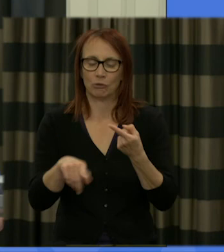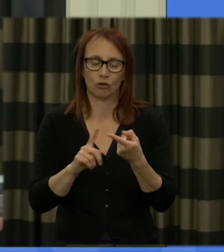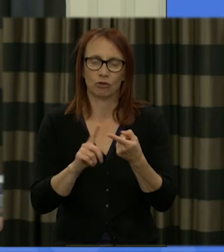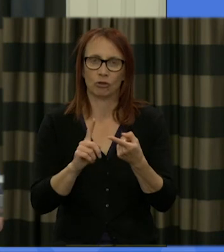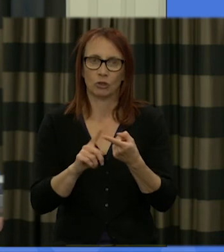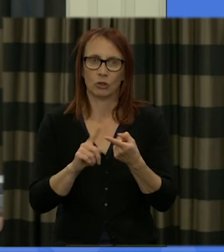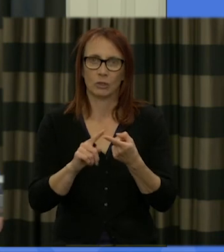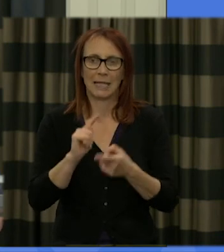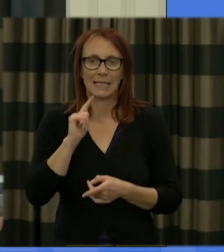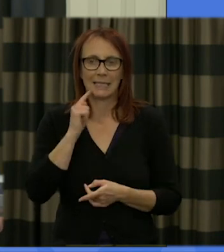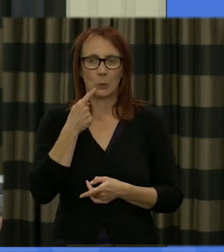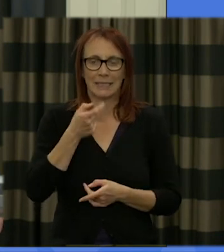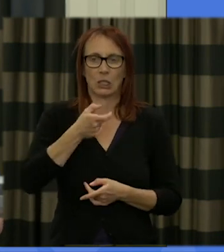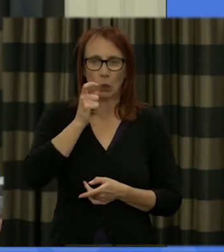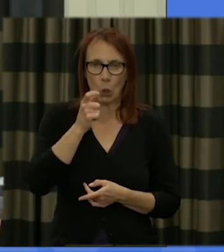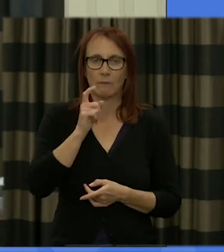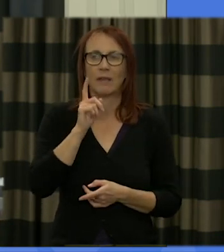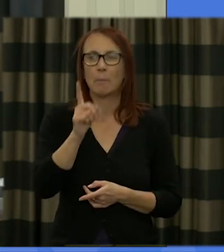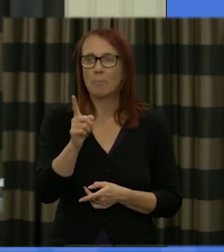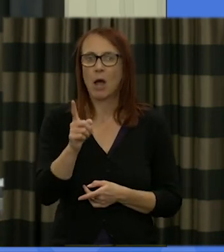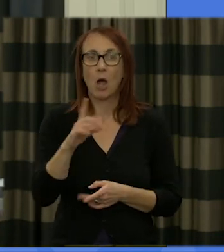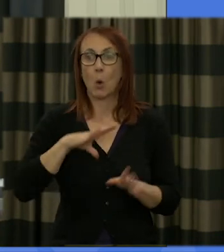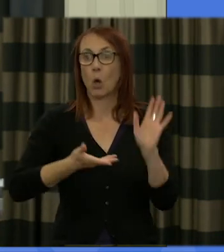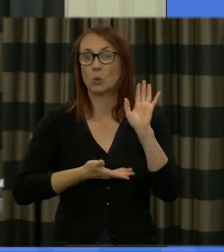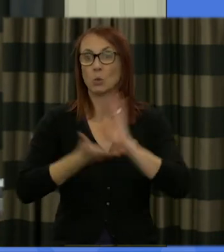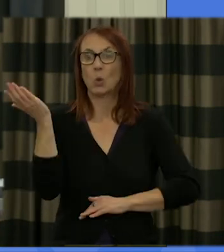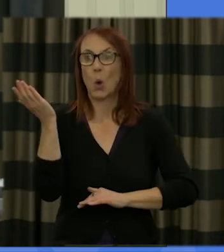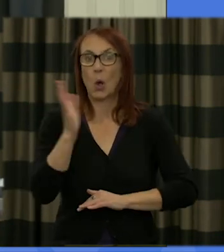to have desserts and coffees but you are very welcome to leave at any point to go